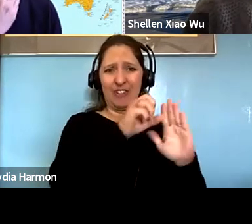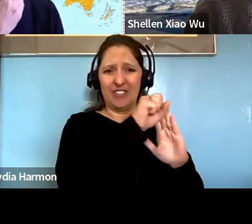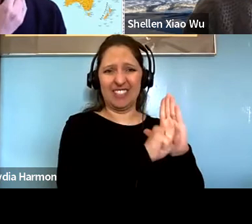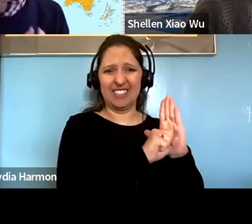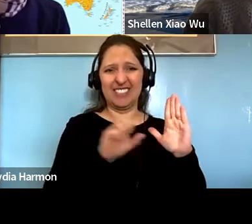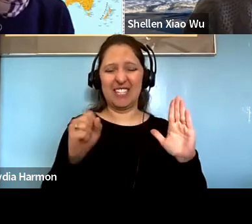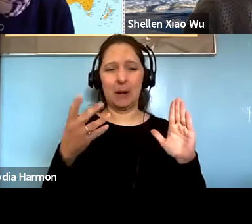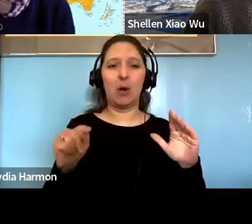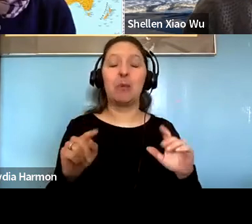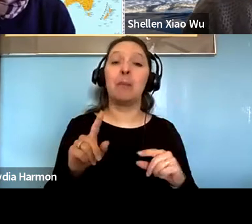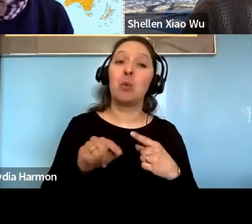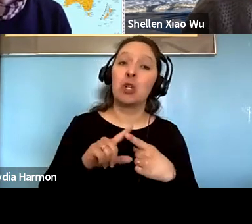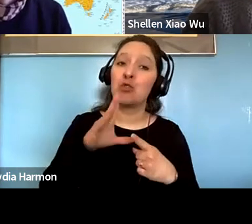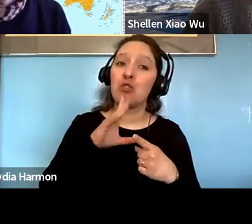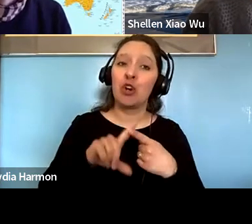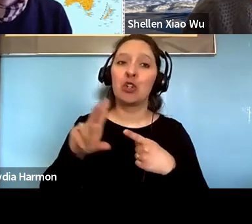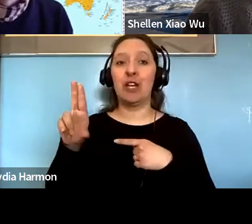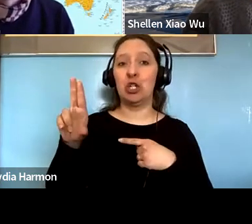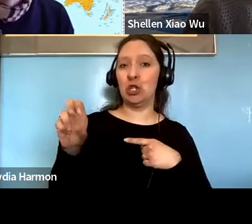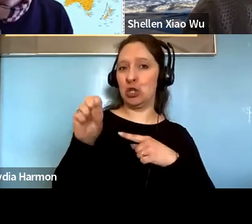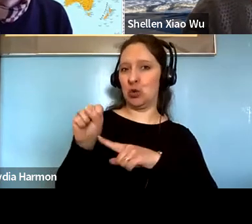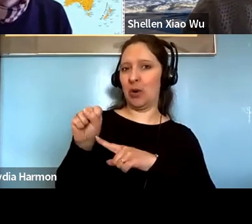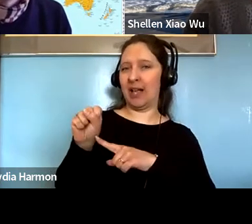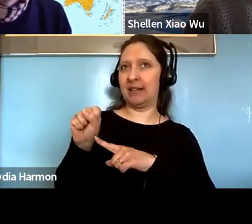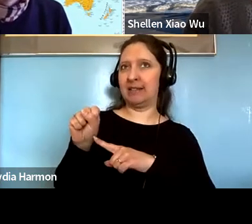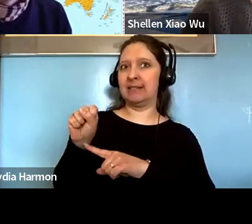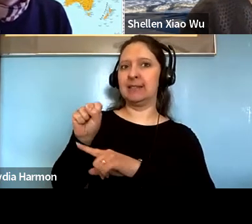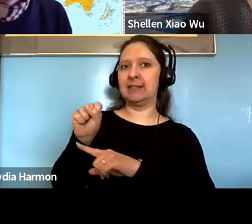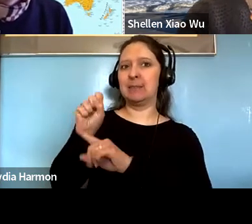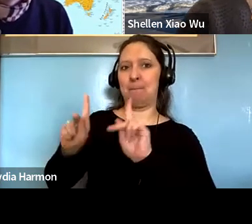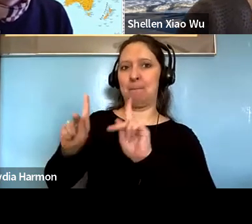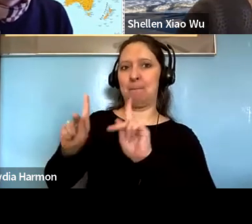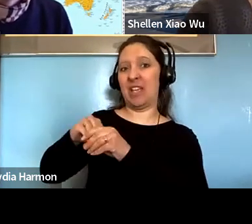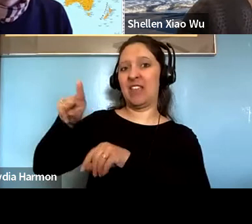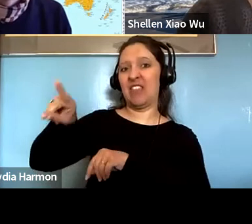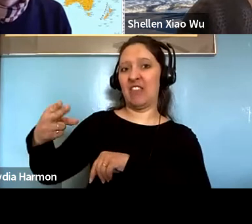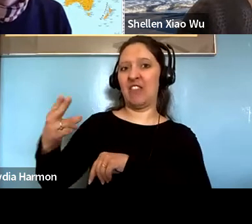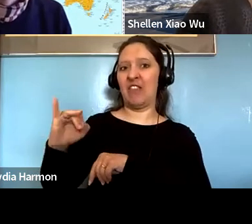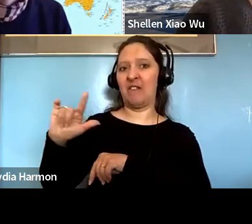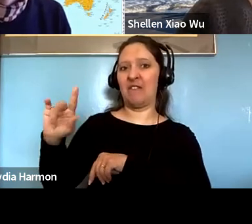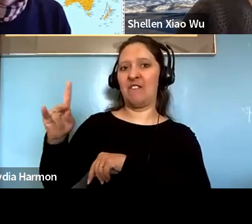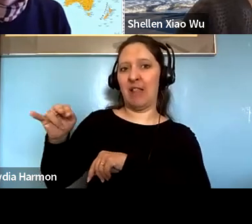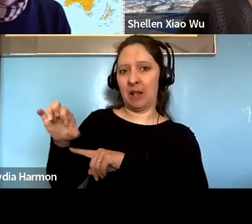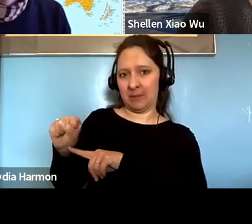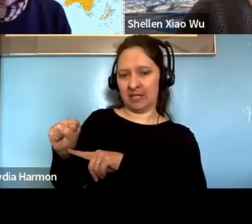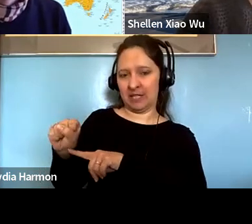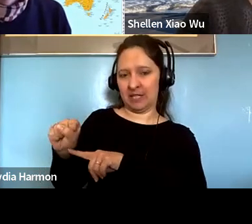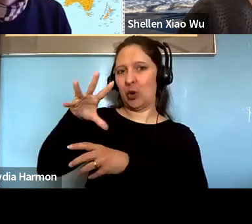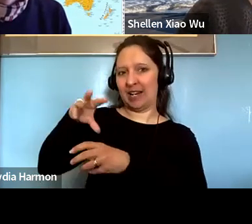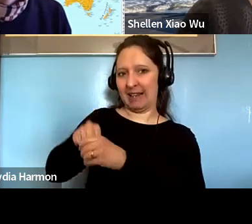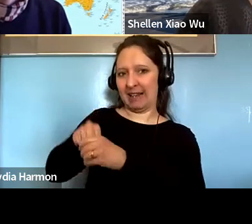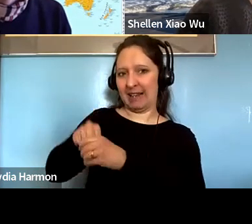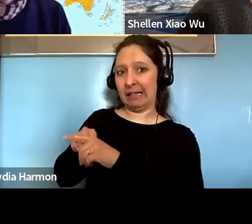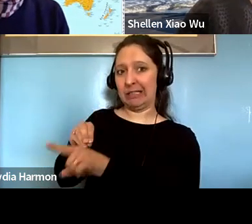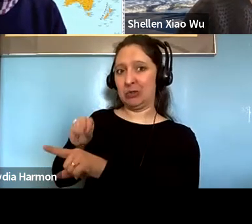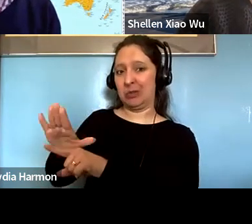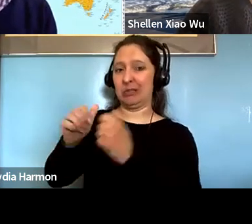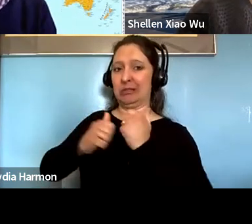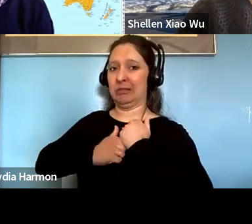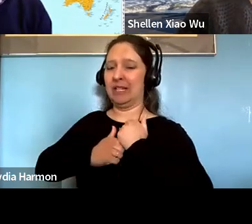Salvador Santino Regilme: US personalities in the Philippines or engaged with the military their understanding of US power is reading the militaristic side.